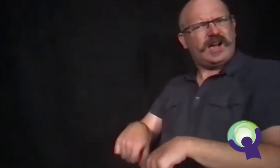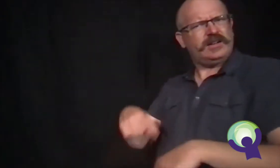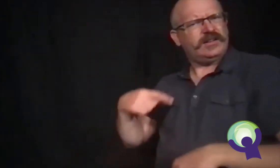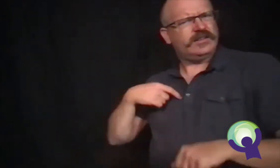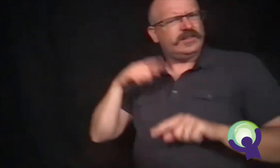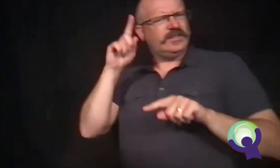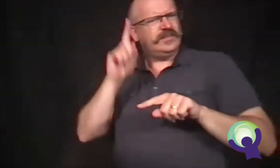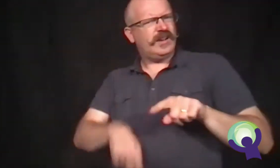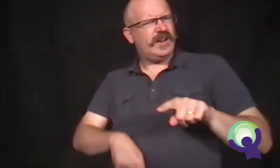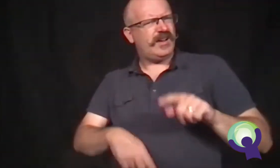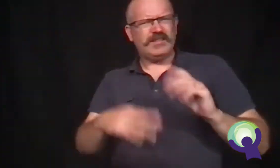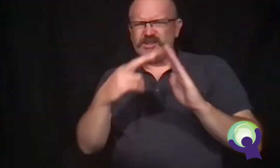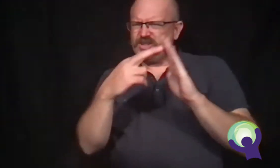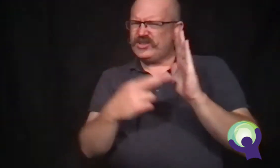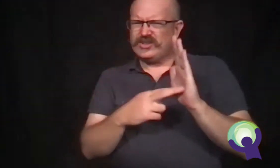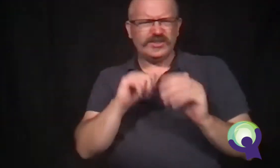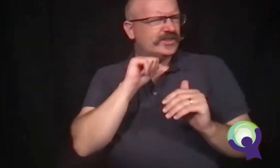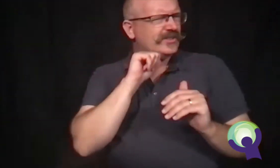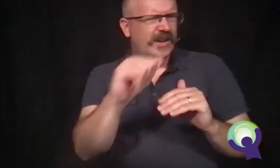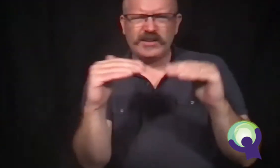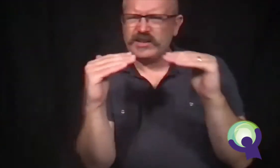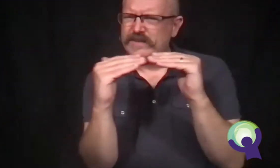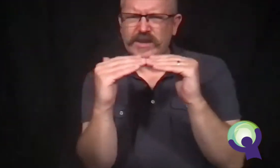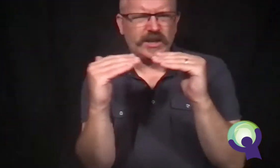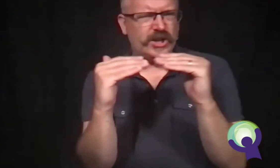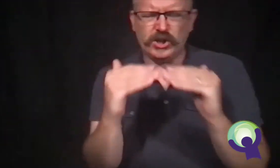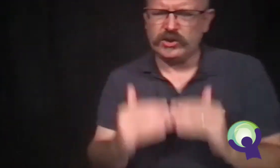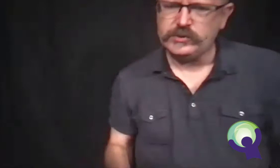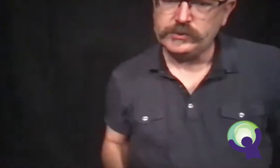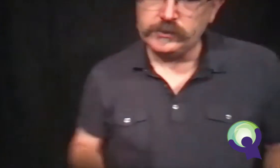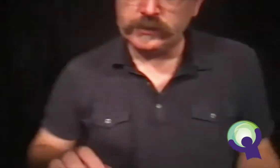Why can't I check out books like everyone else?"